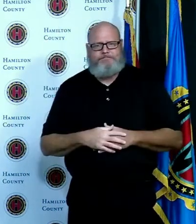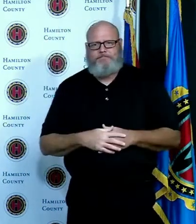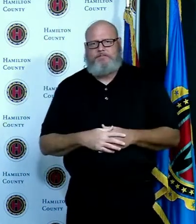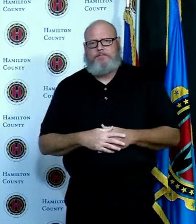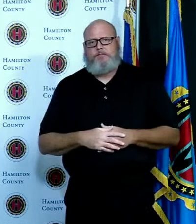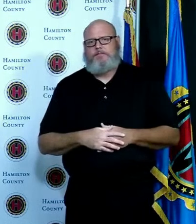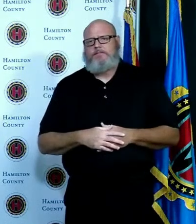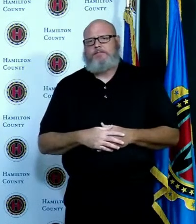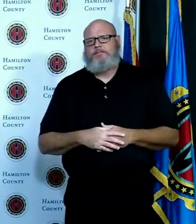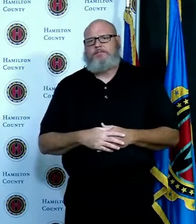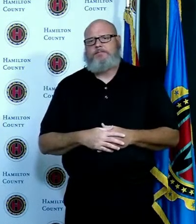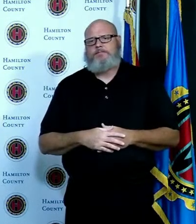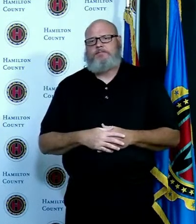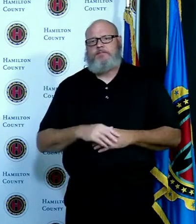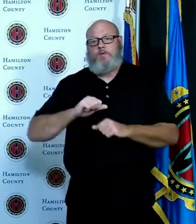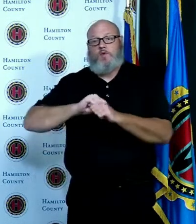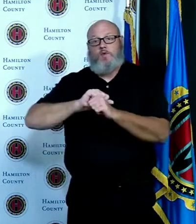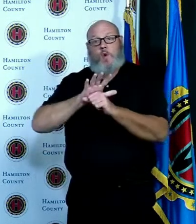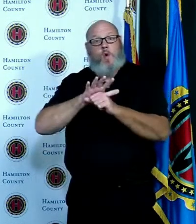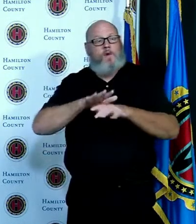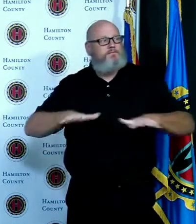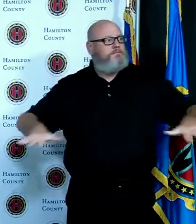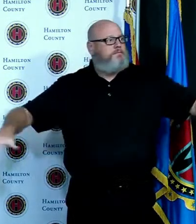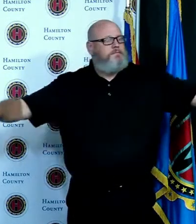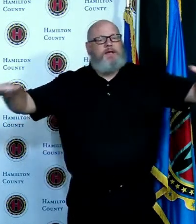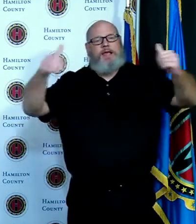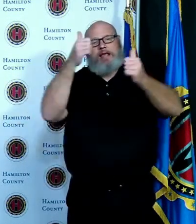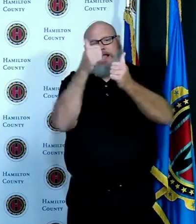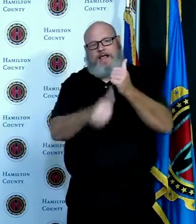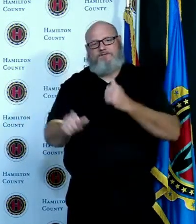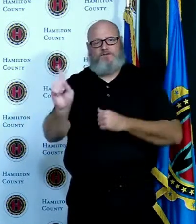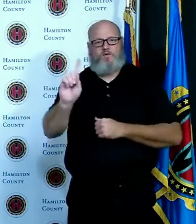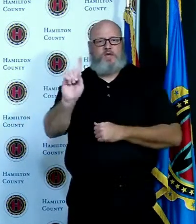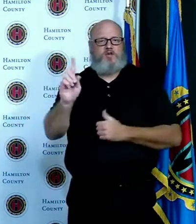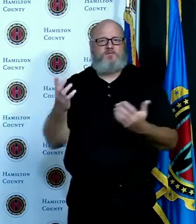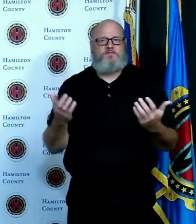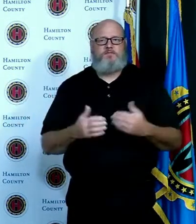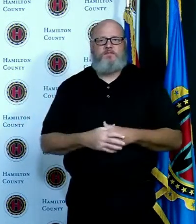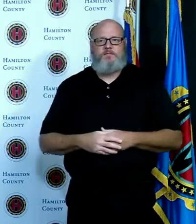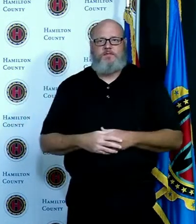Covid is all around us and it does not show symptoms always it is for this reason that we must